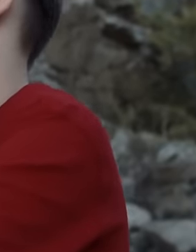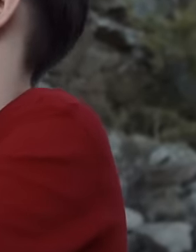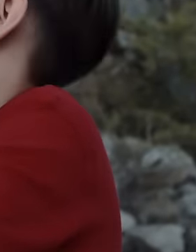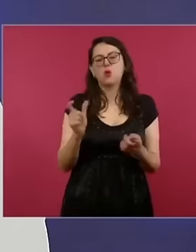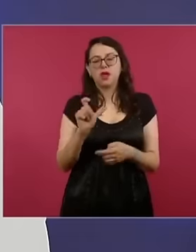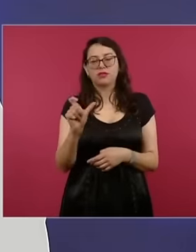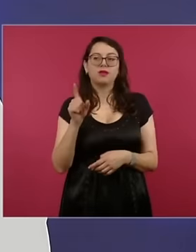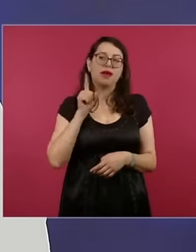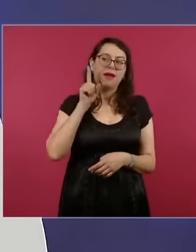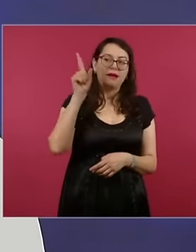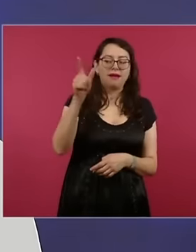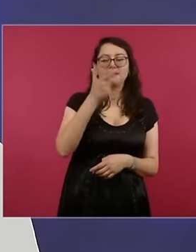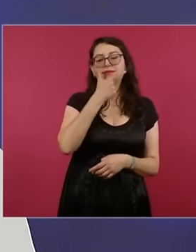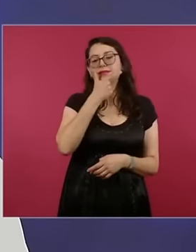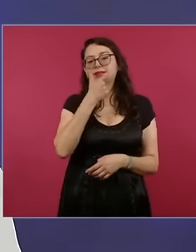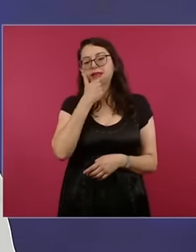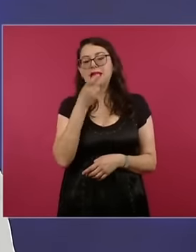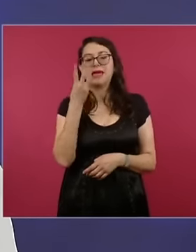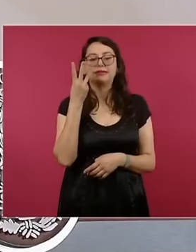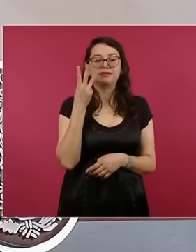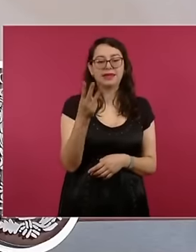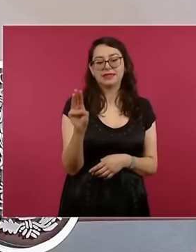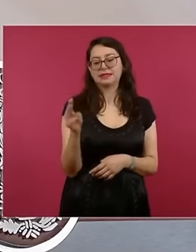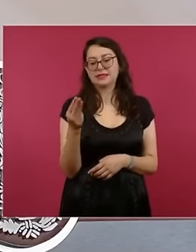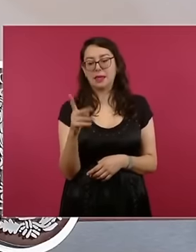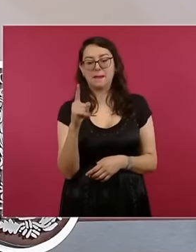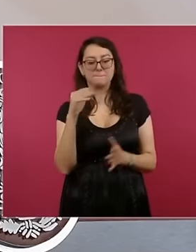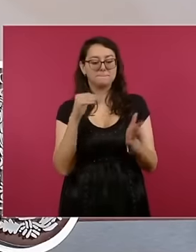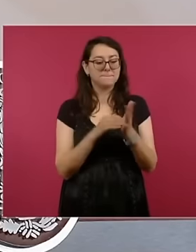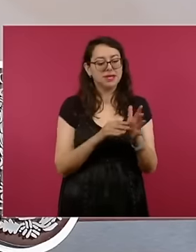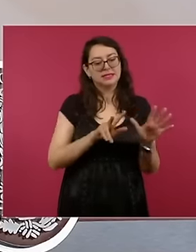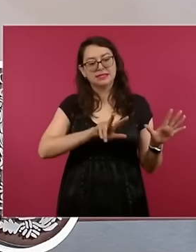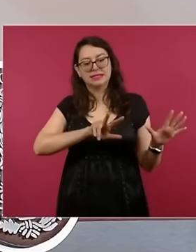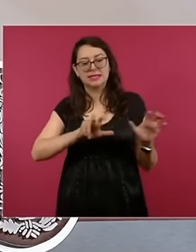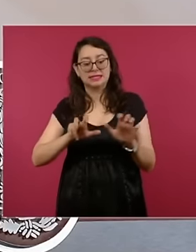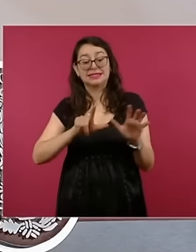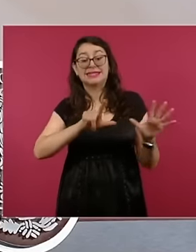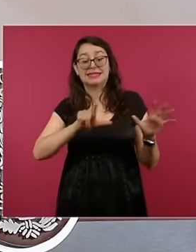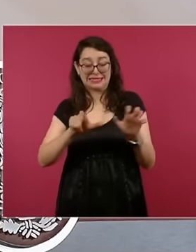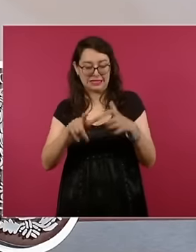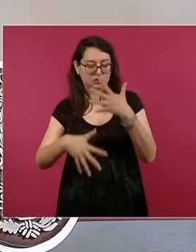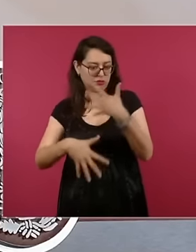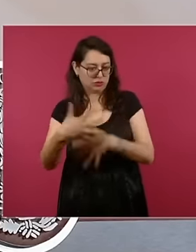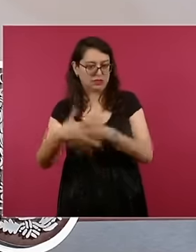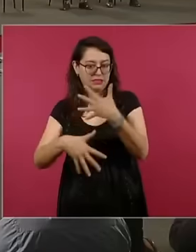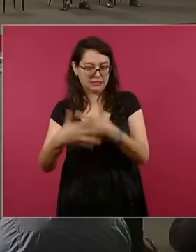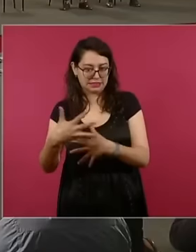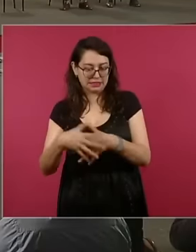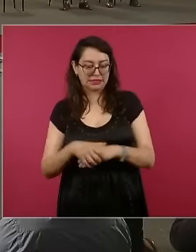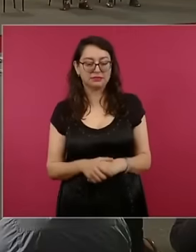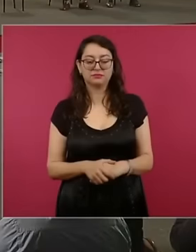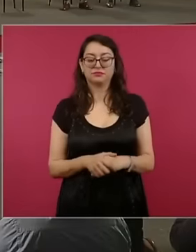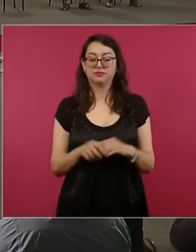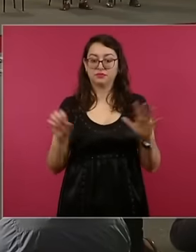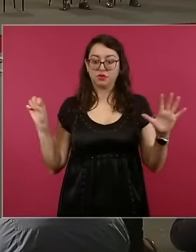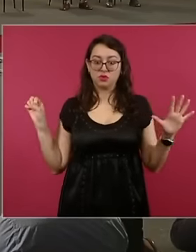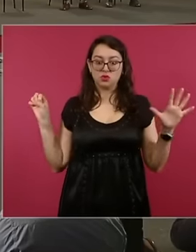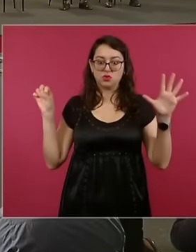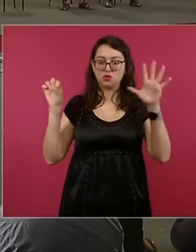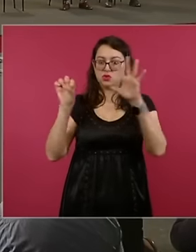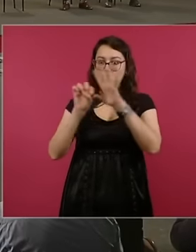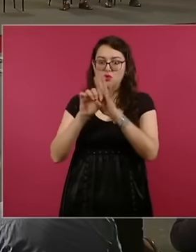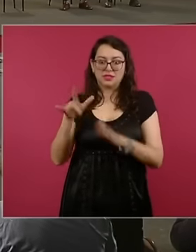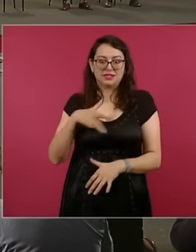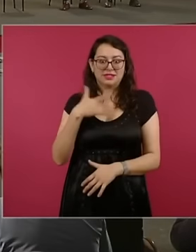on May 3, 1715 is a great experience that reminds us that we are